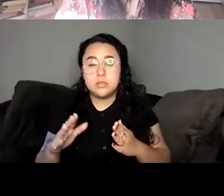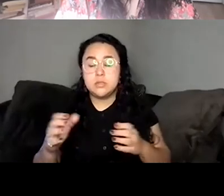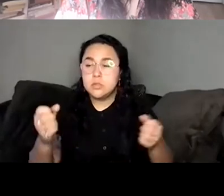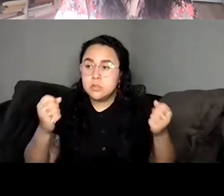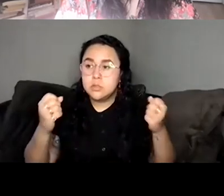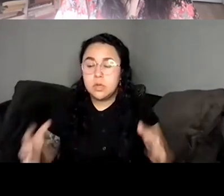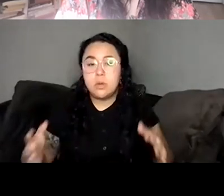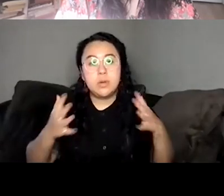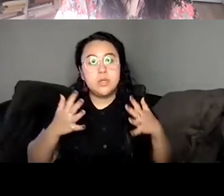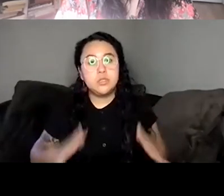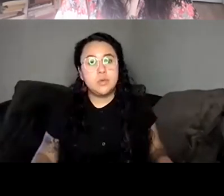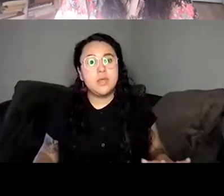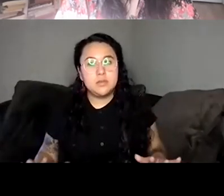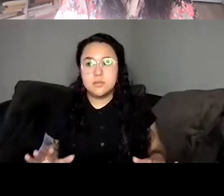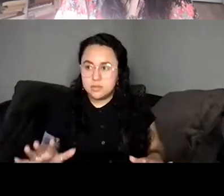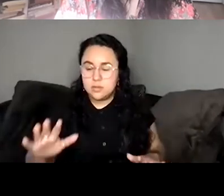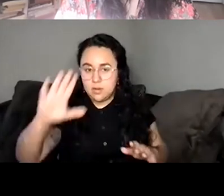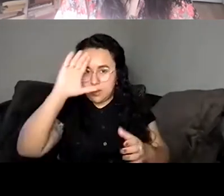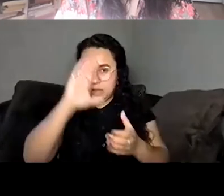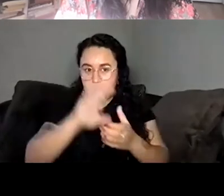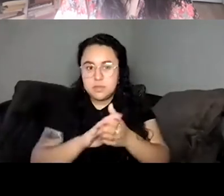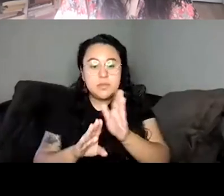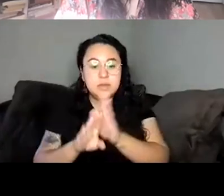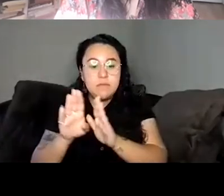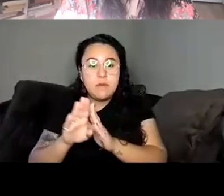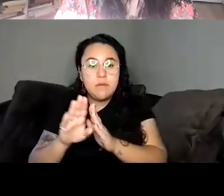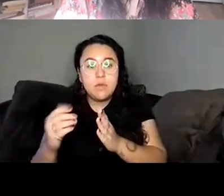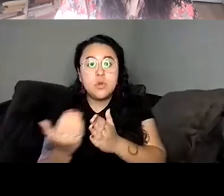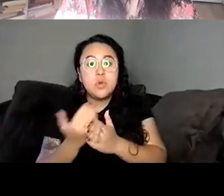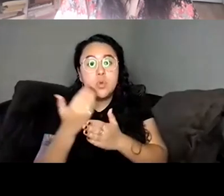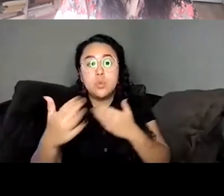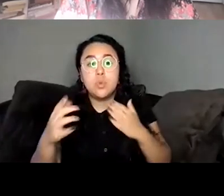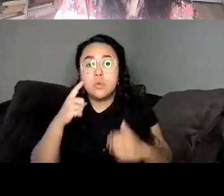dresses. And it's this gorgeous like Andre pink and purple like taffeta dress with a